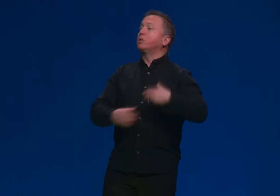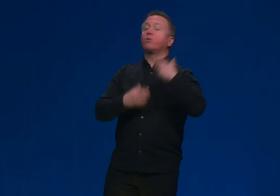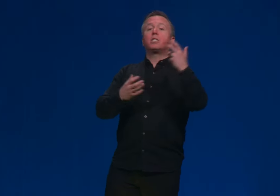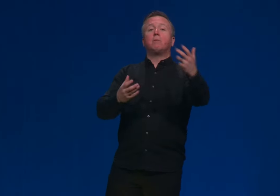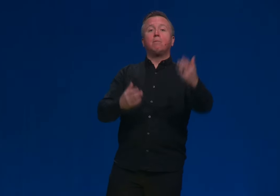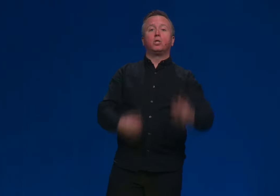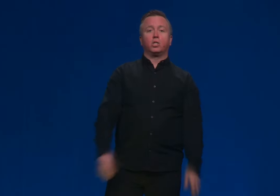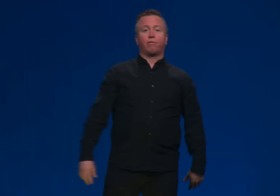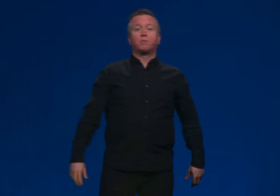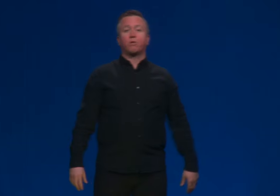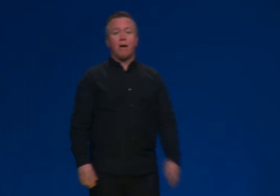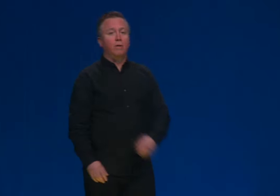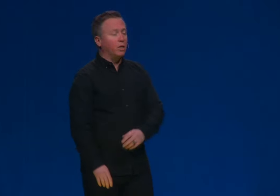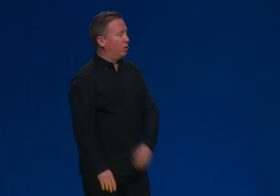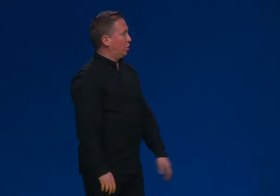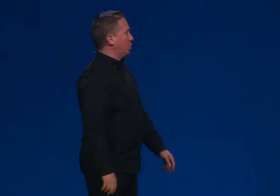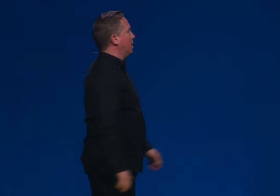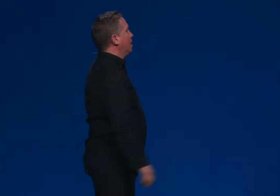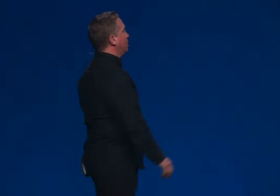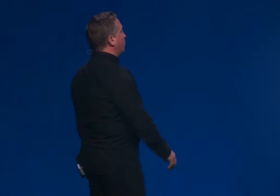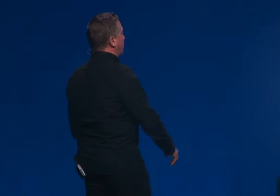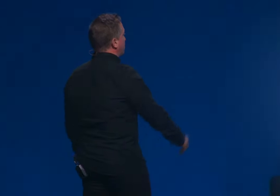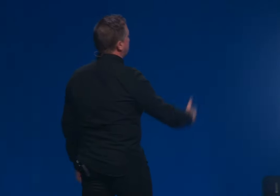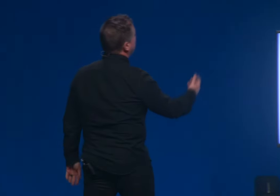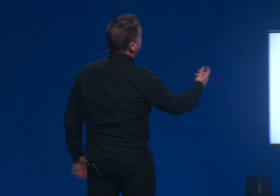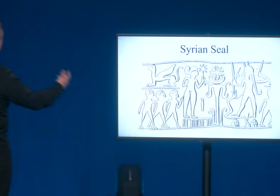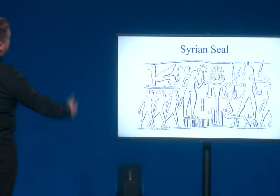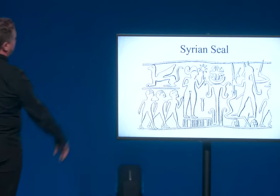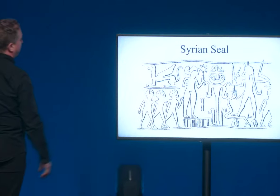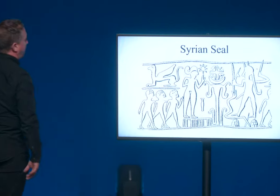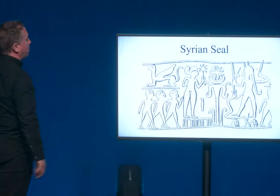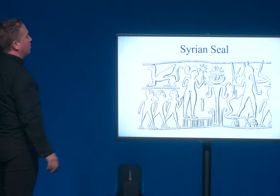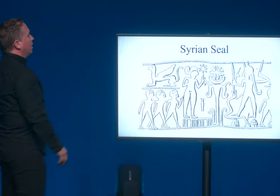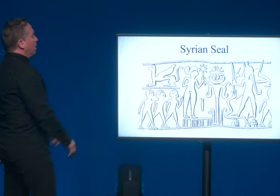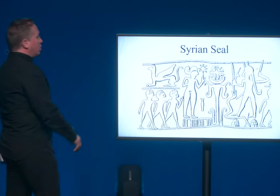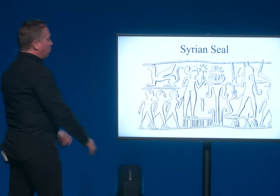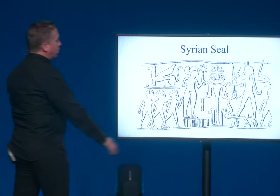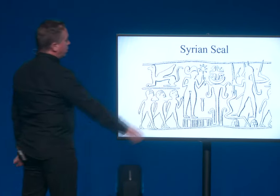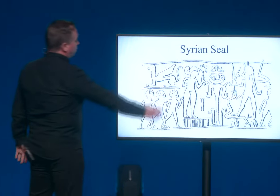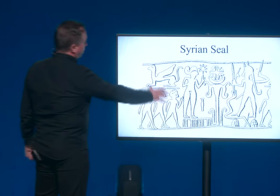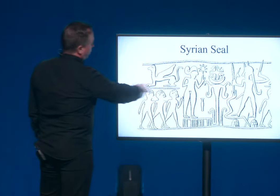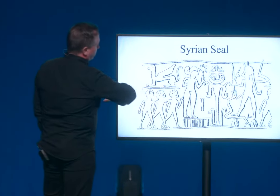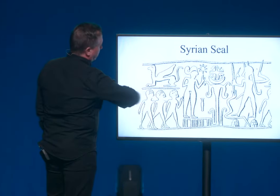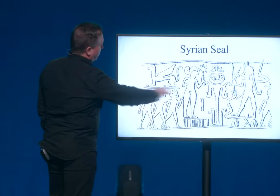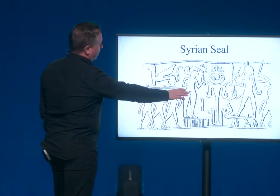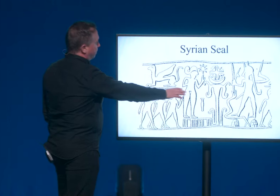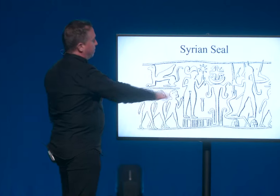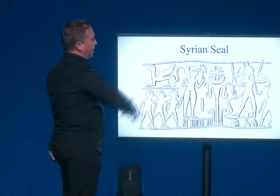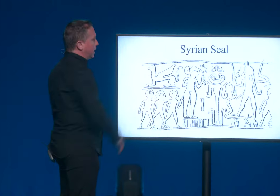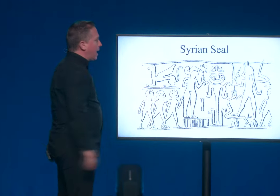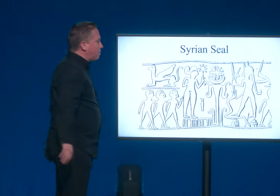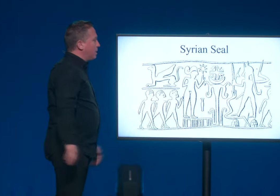Let me show you some images from surrounding cultures. This is from the Syrian people. Okay. Don't look too close at the male and female anatomy.